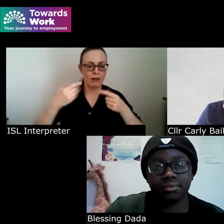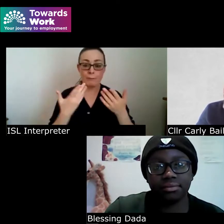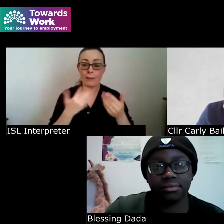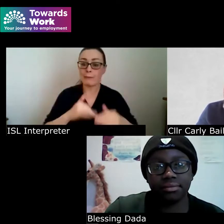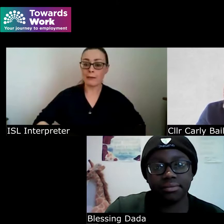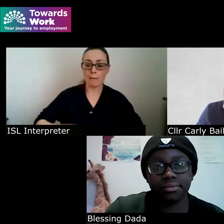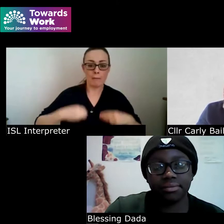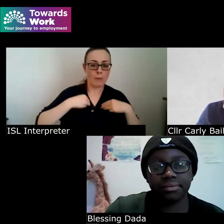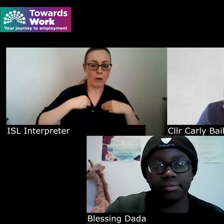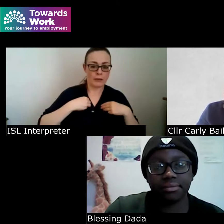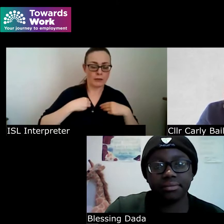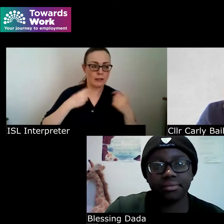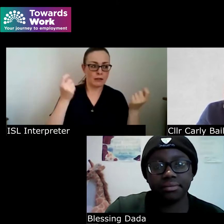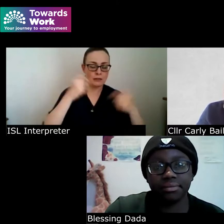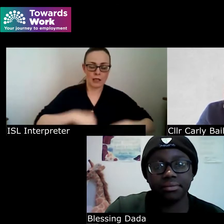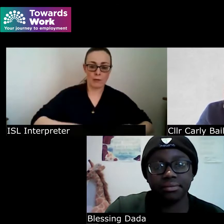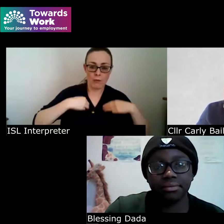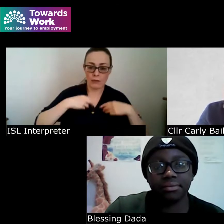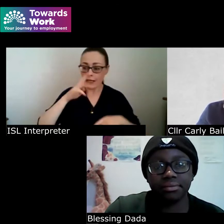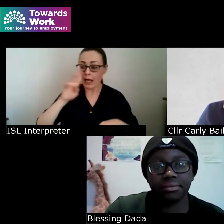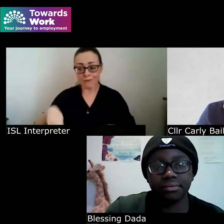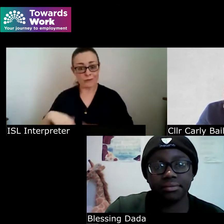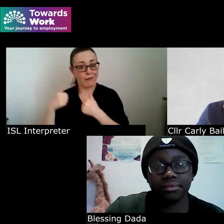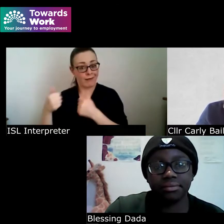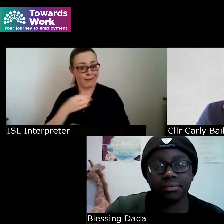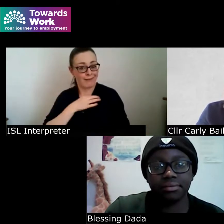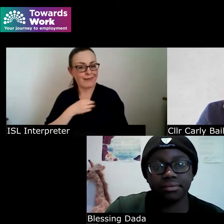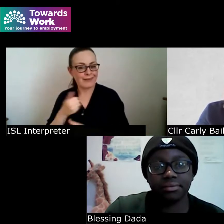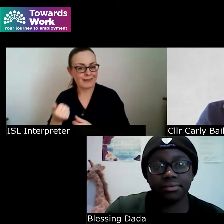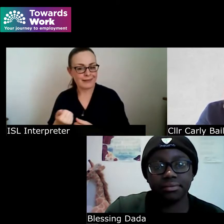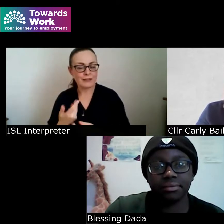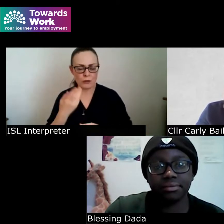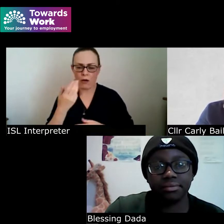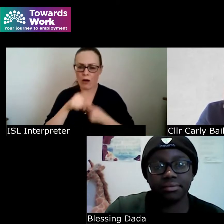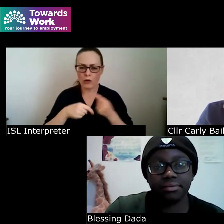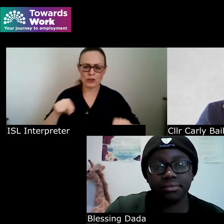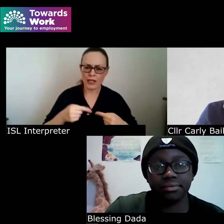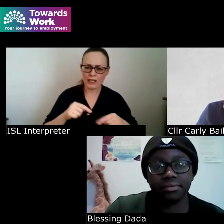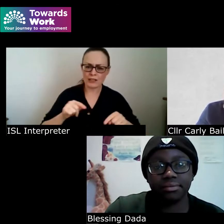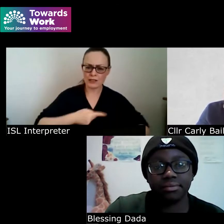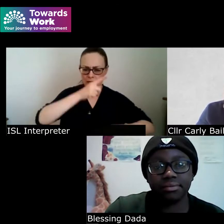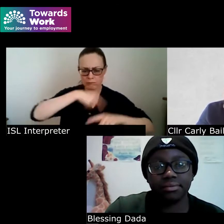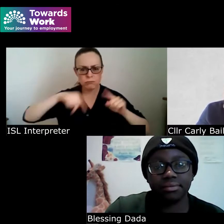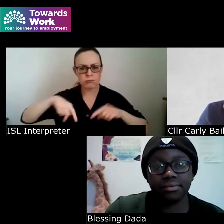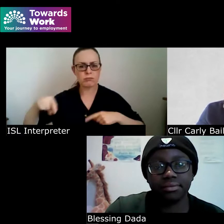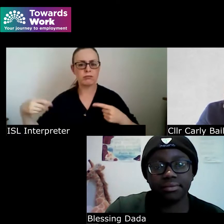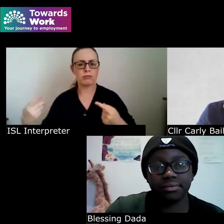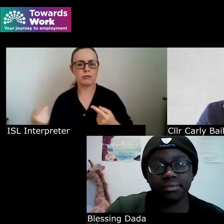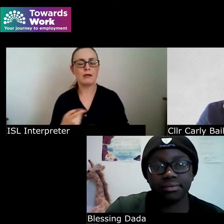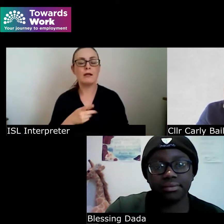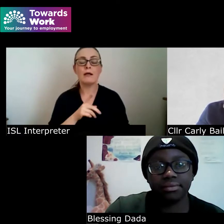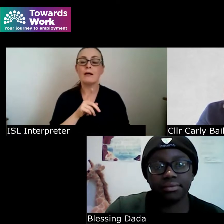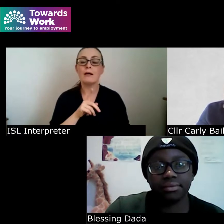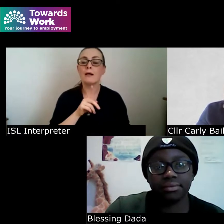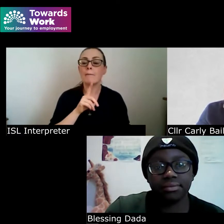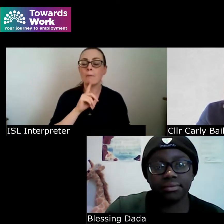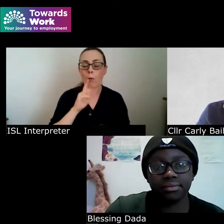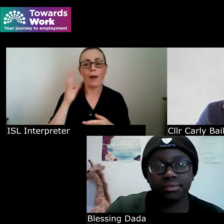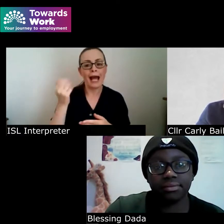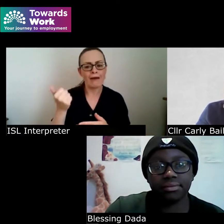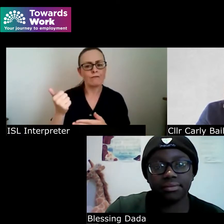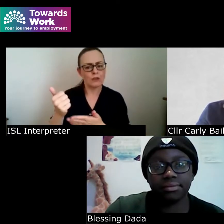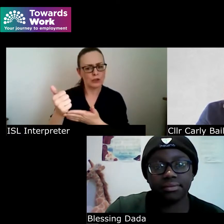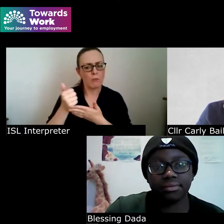your afternoon good I think what's there's been supports that have really helped with that so